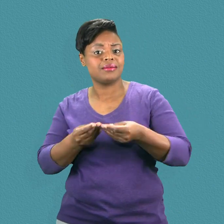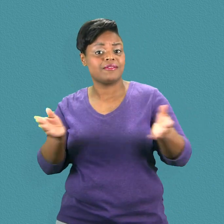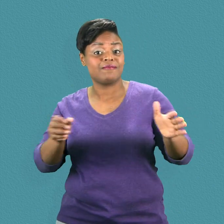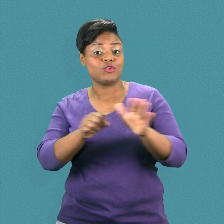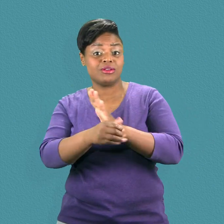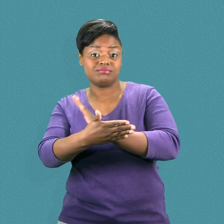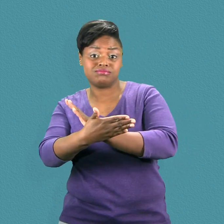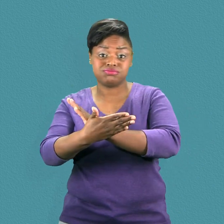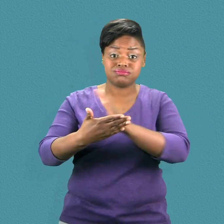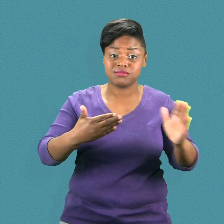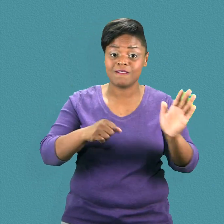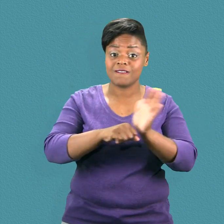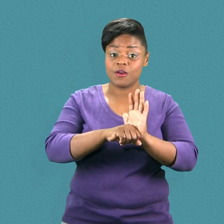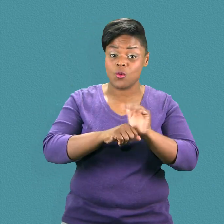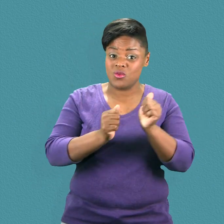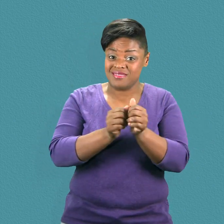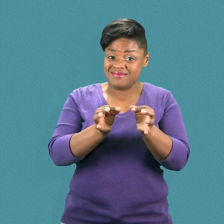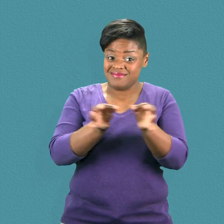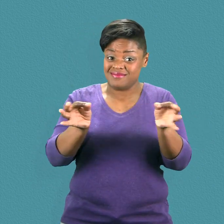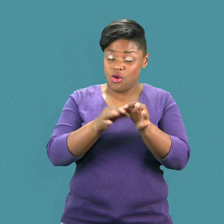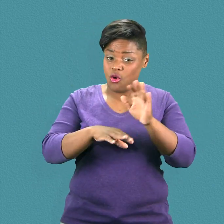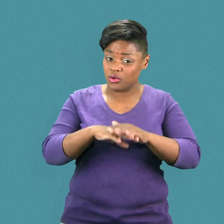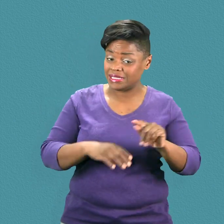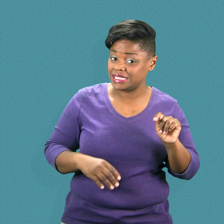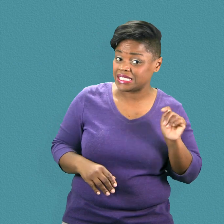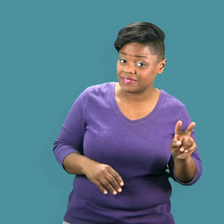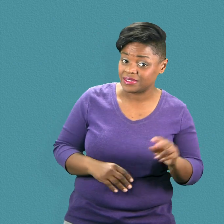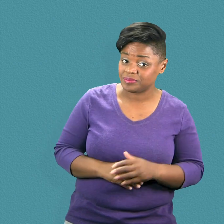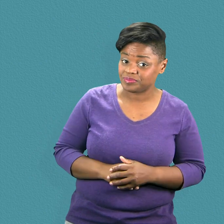that entity had already posted those clips online before the programming was shown on